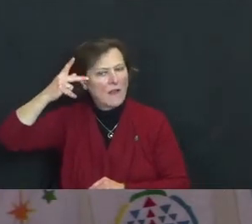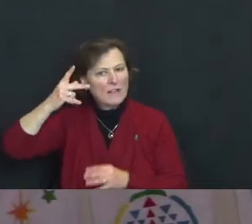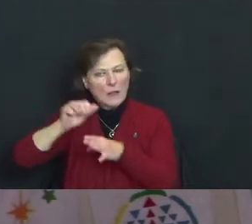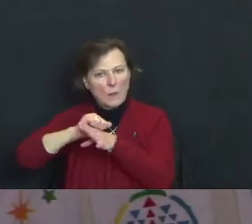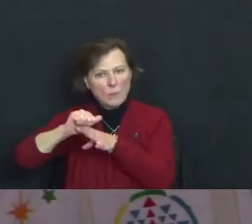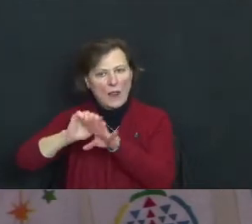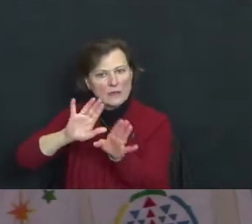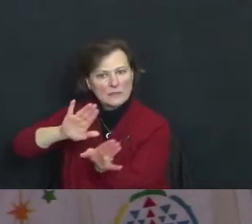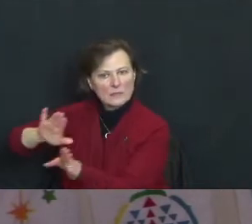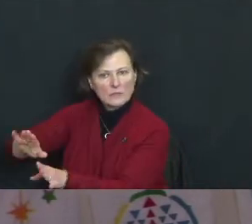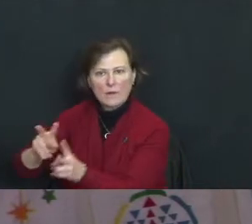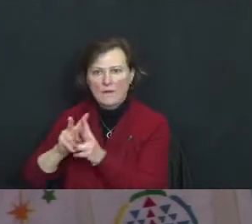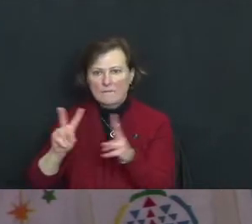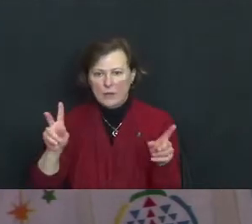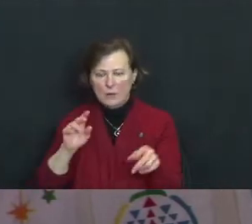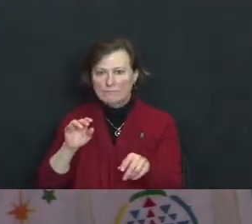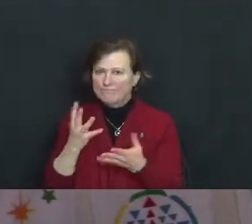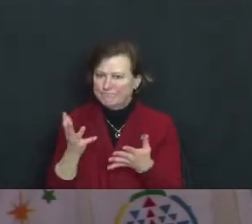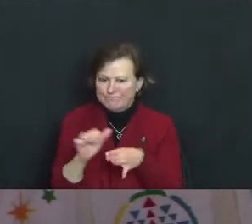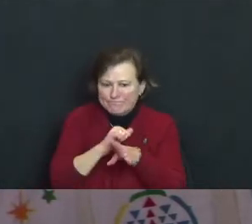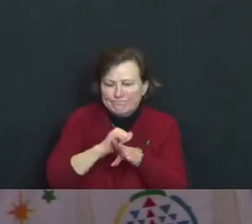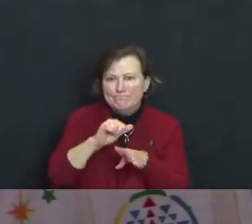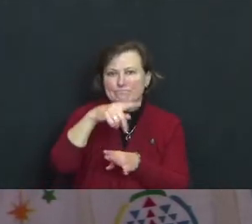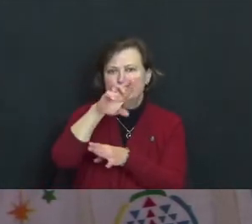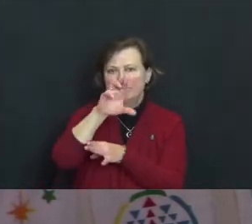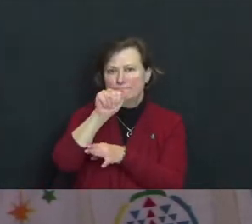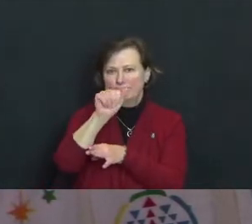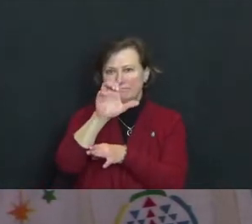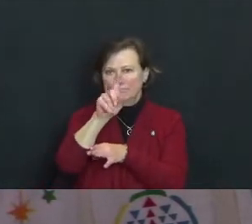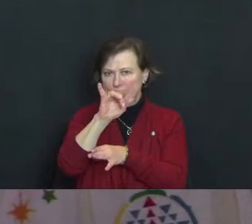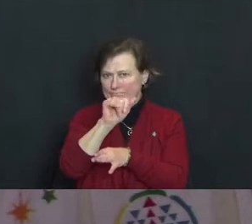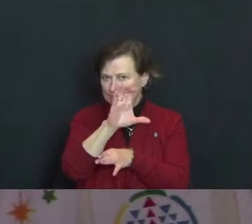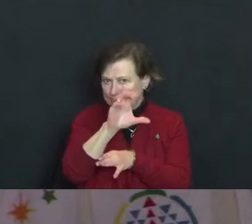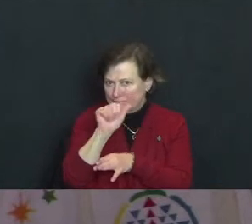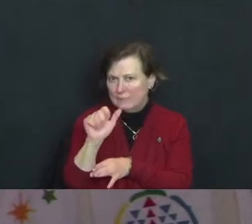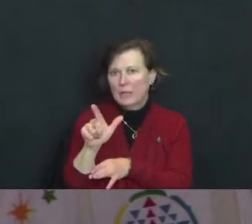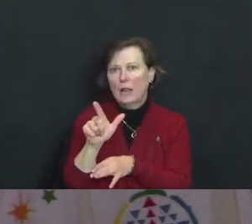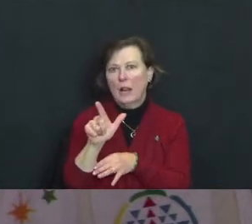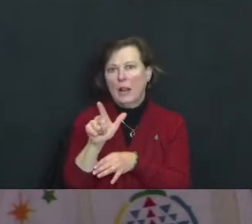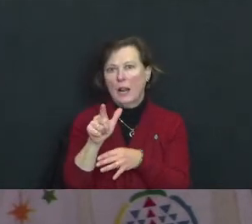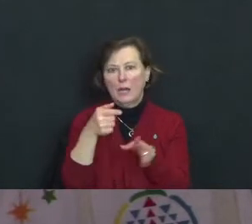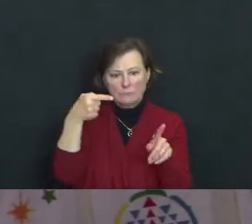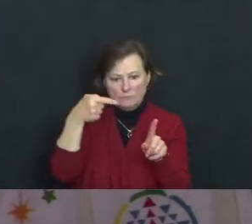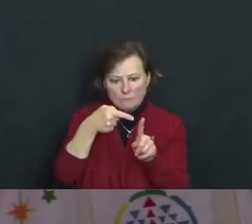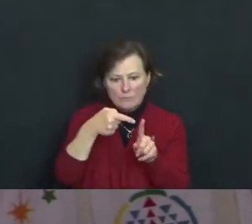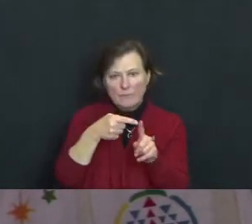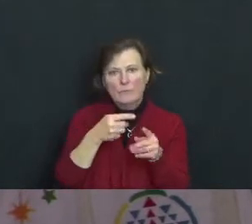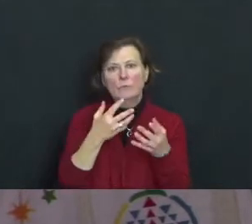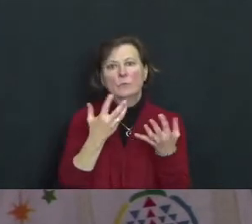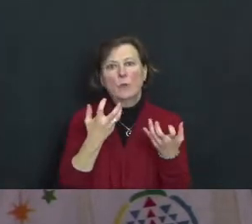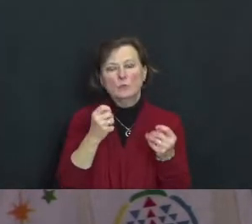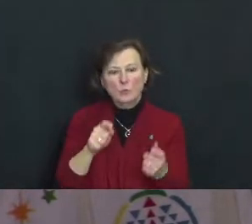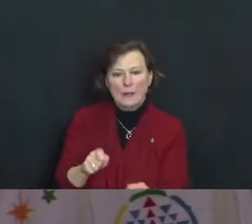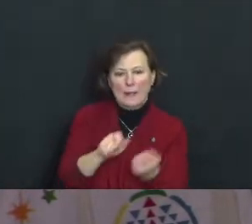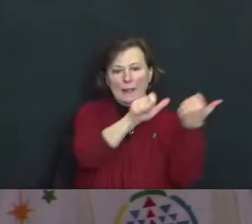very pragmatic strategy aimed at the elimination of suffering by addressing its root cause